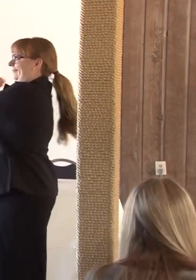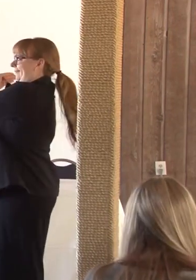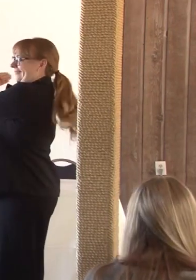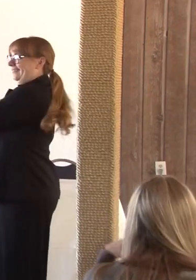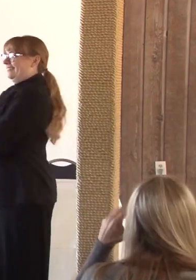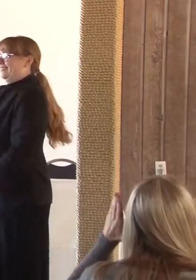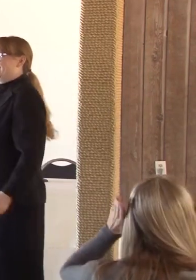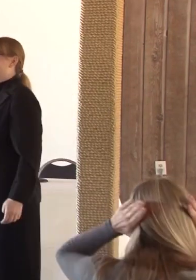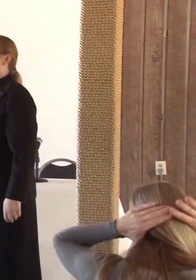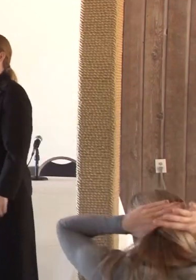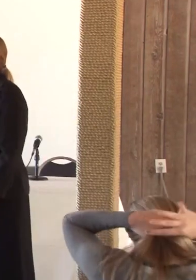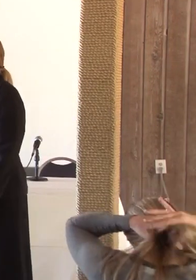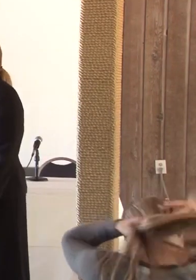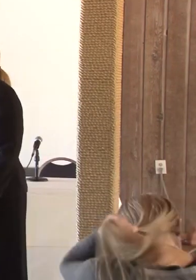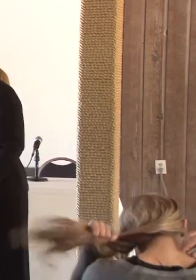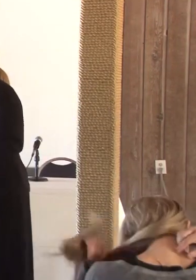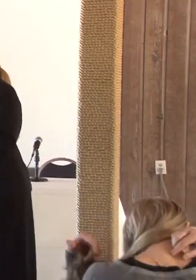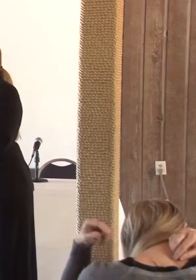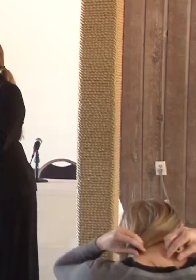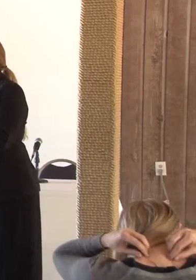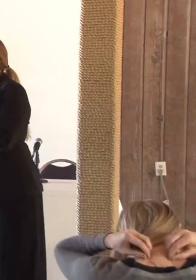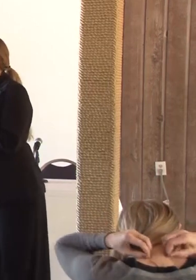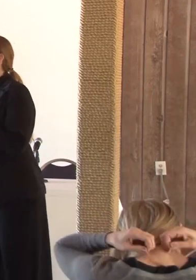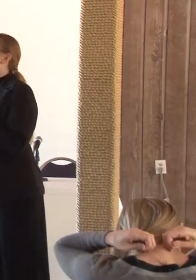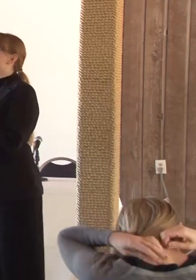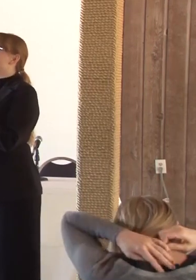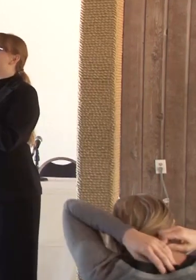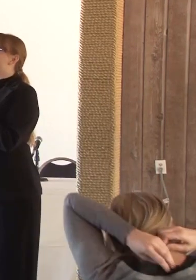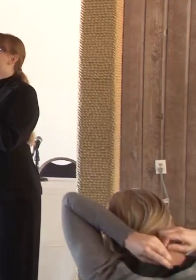self care room. And it's also where all the programs are in the resource fair.